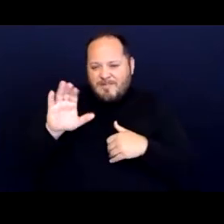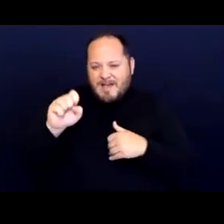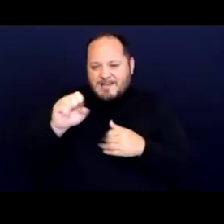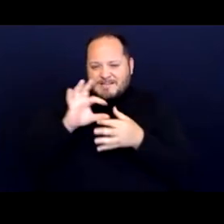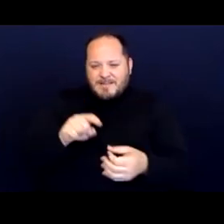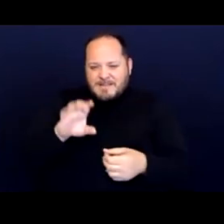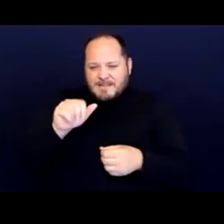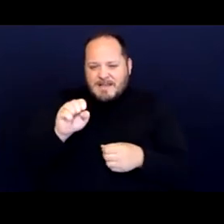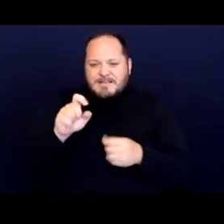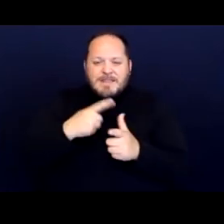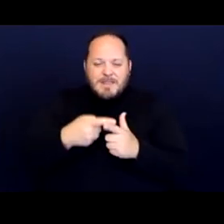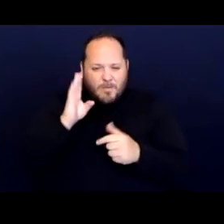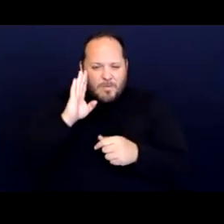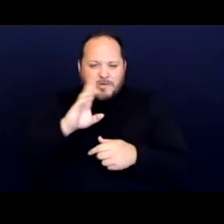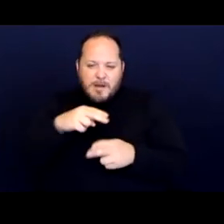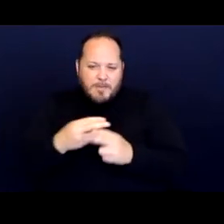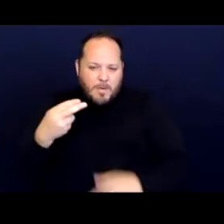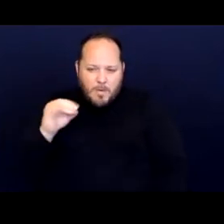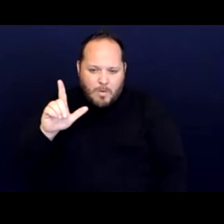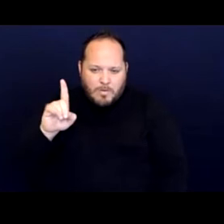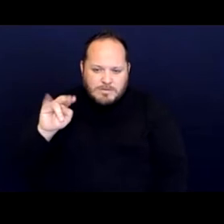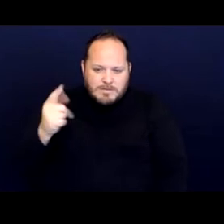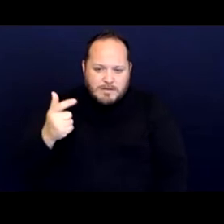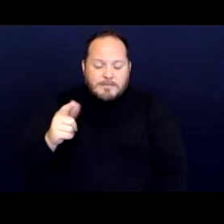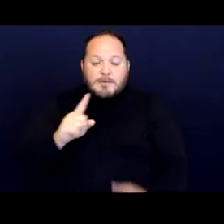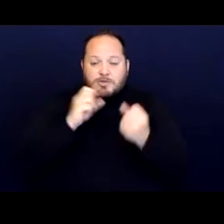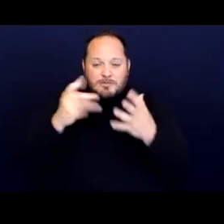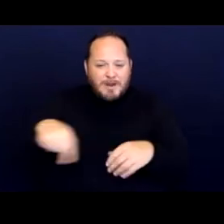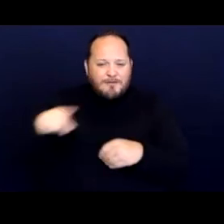I'm sure many of you are familiar with Mayor McGarry v. City of Portland.